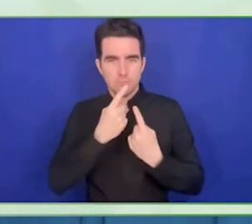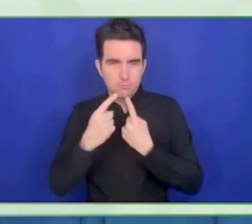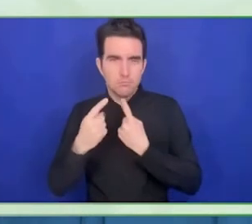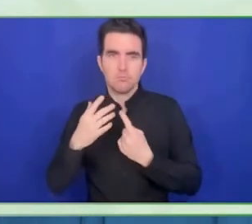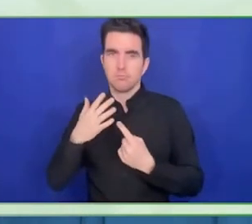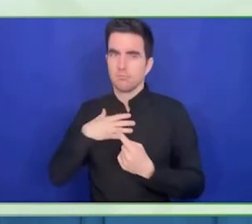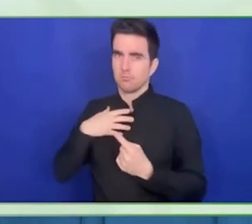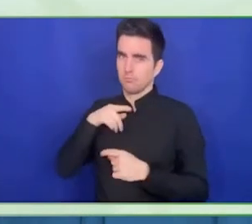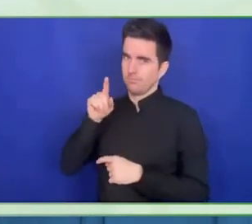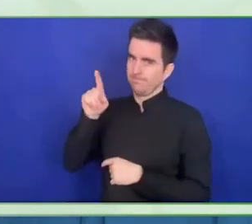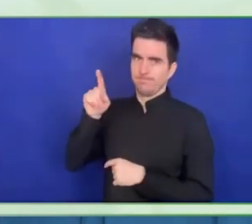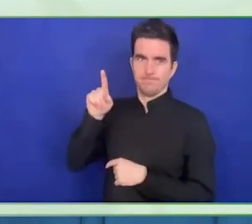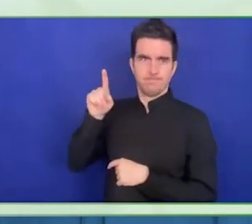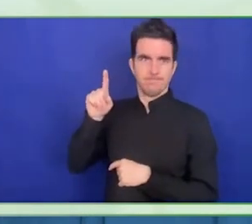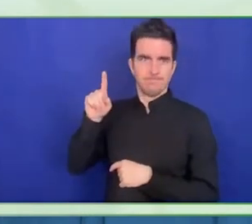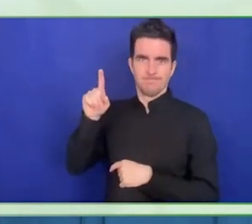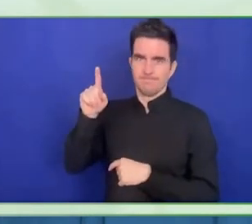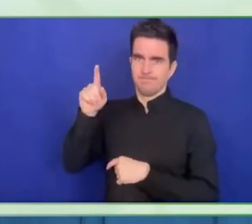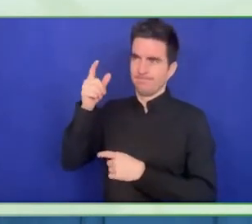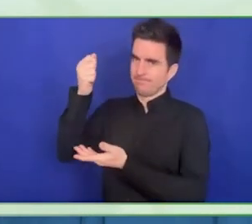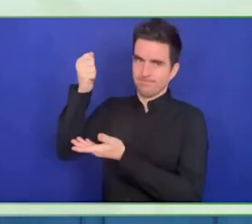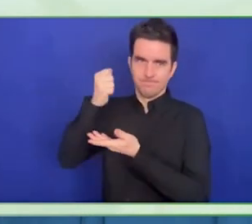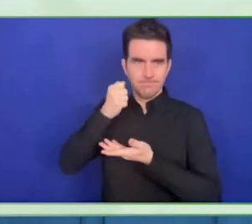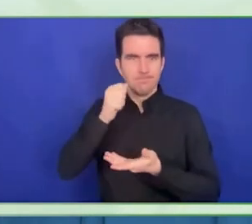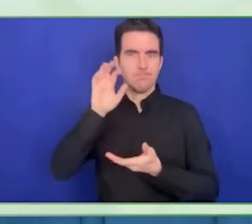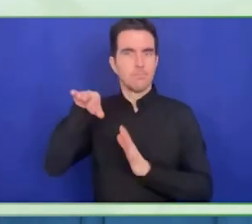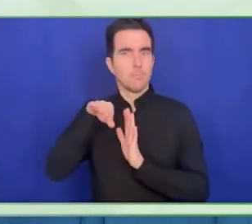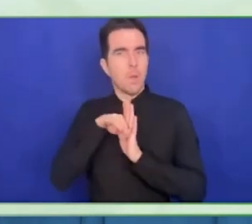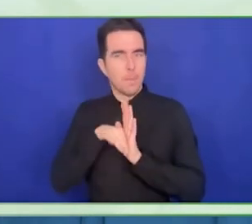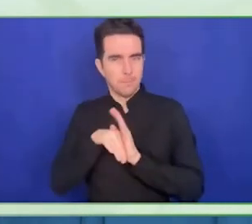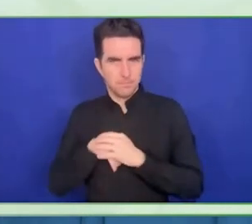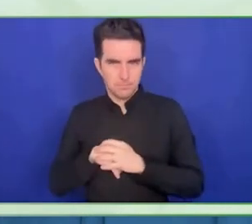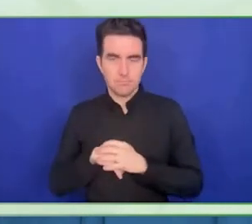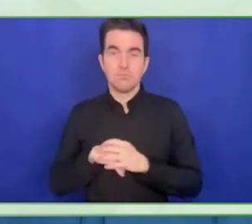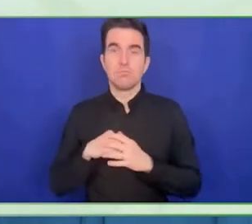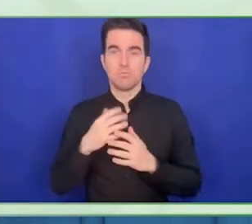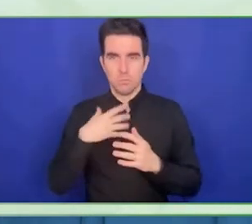innovative strategies, that can affect systematic change to